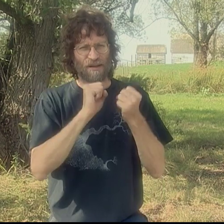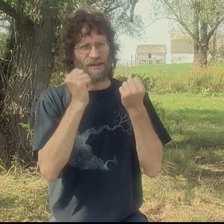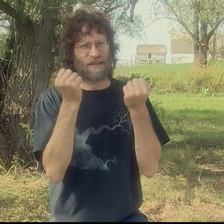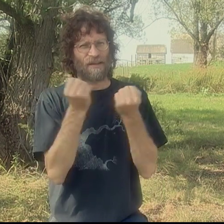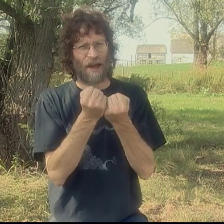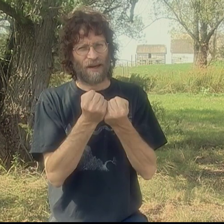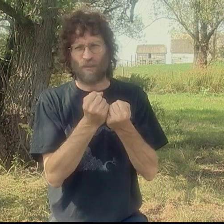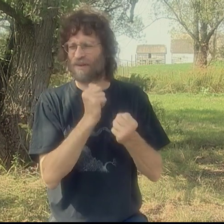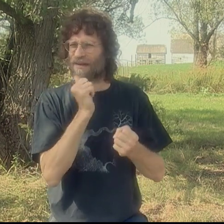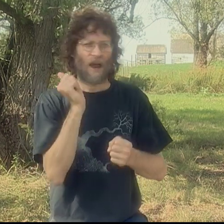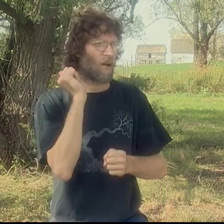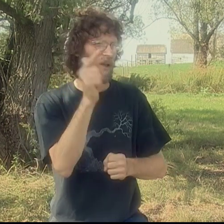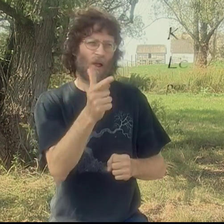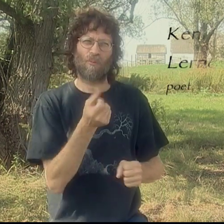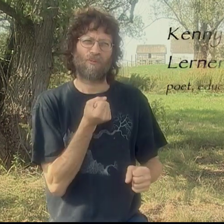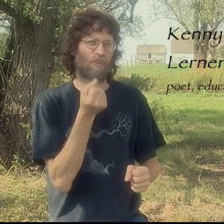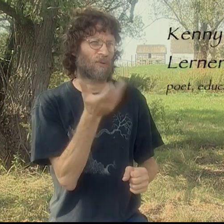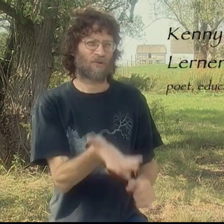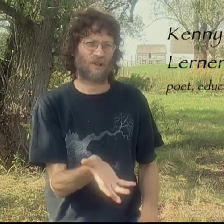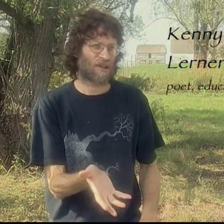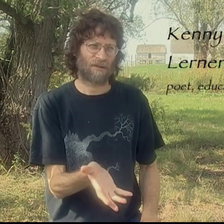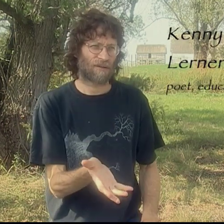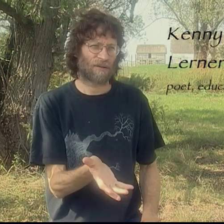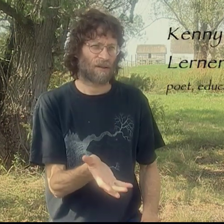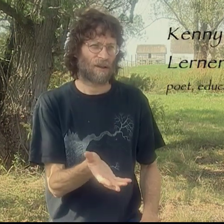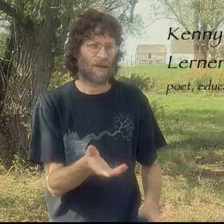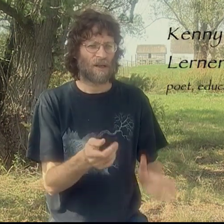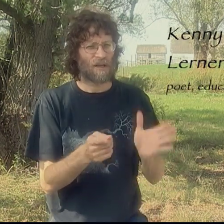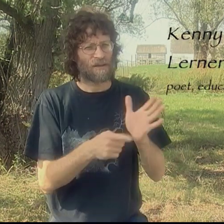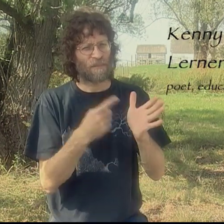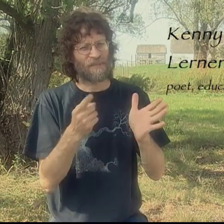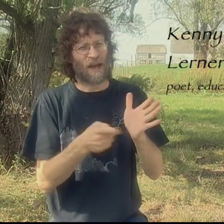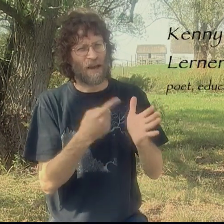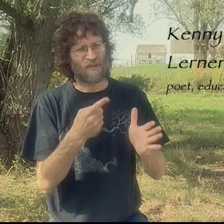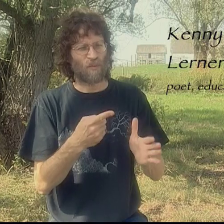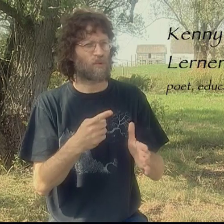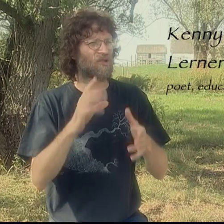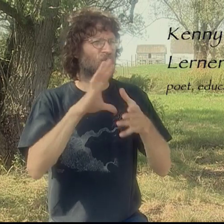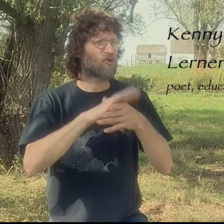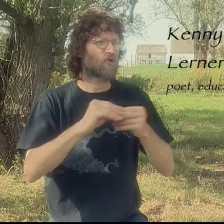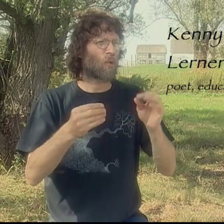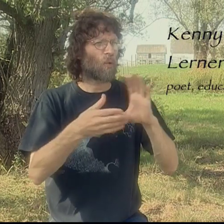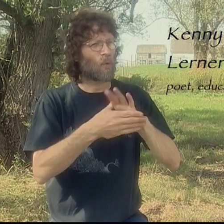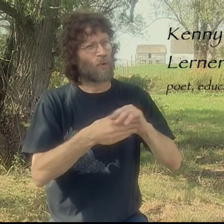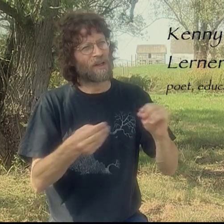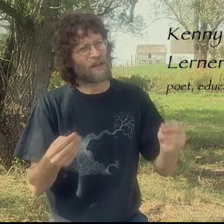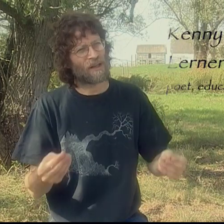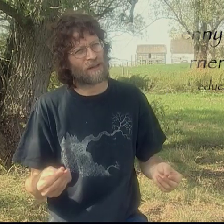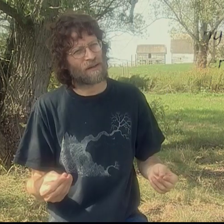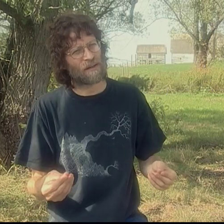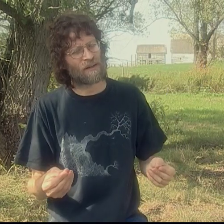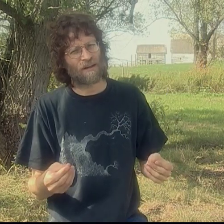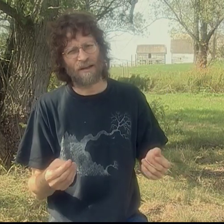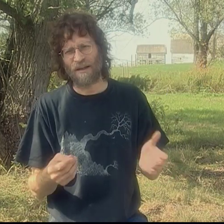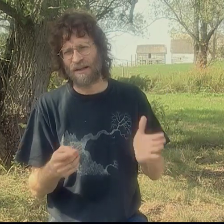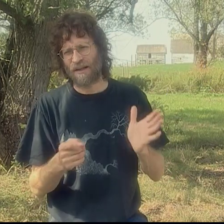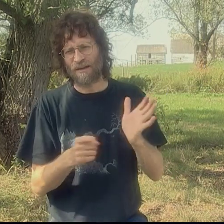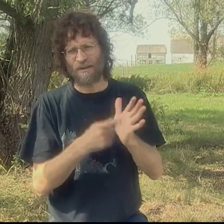The Bird Brain Society was not all poetry. Sometimes there was storytelling,